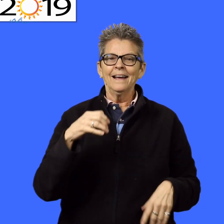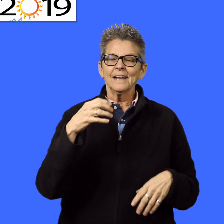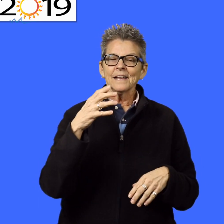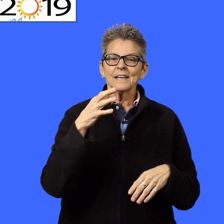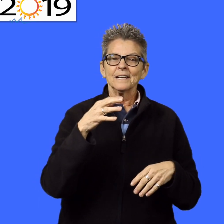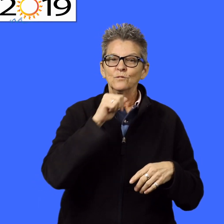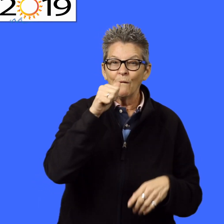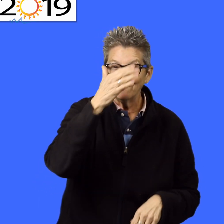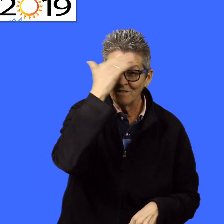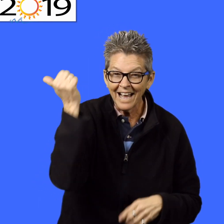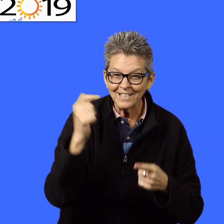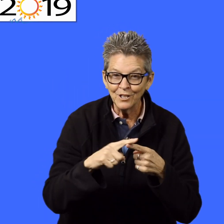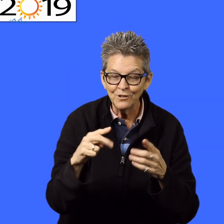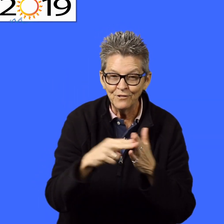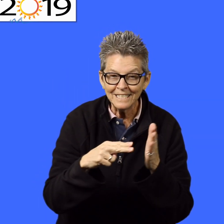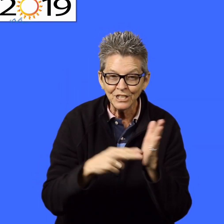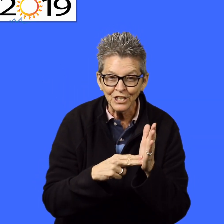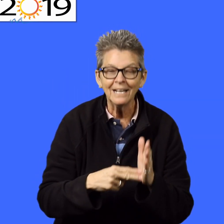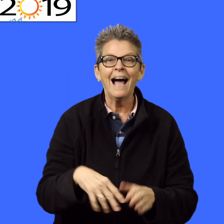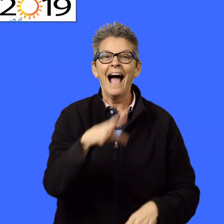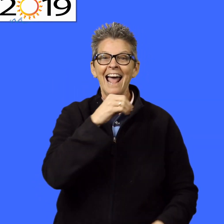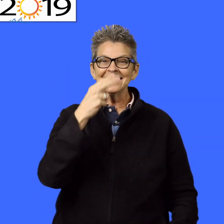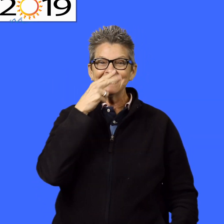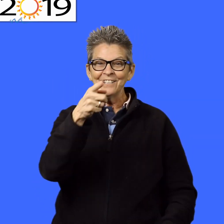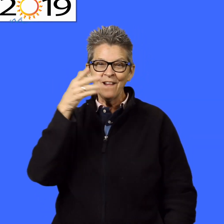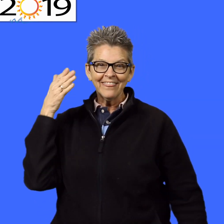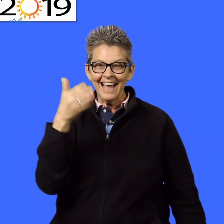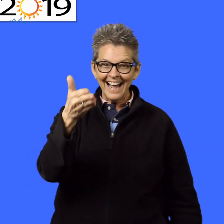Don't forget to register. We'll see you there!